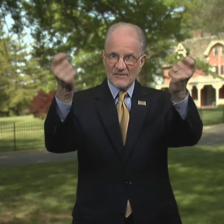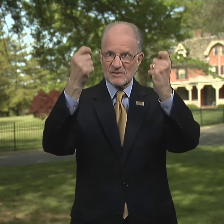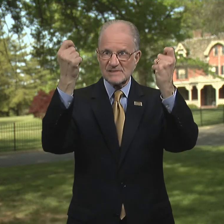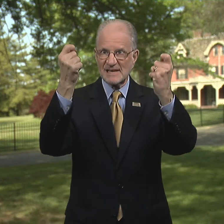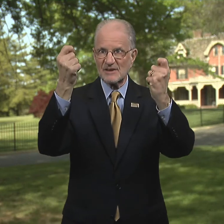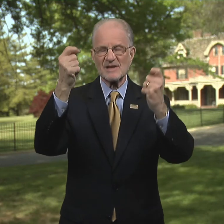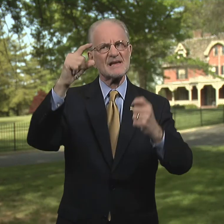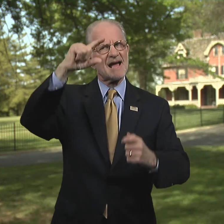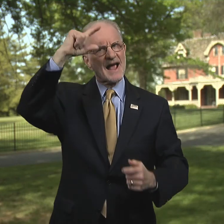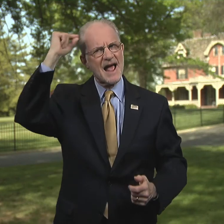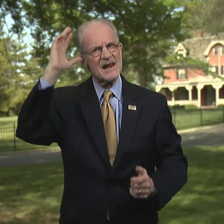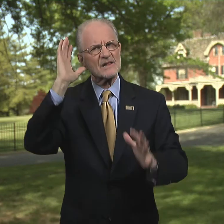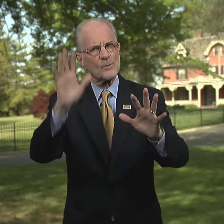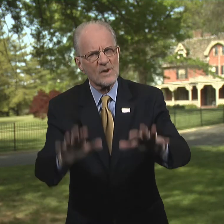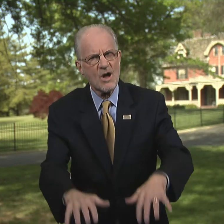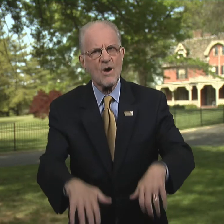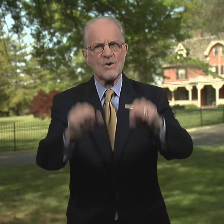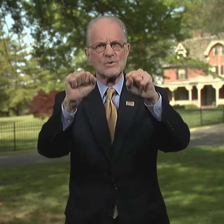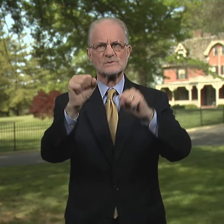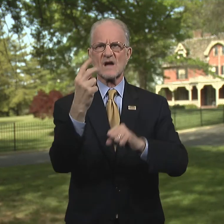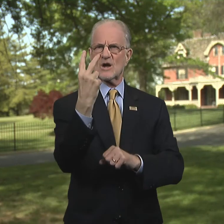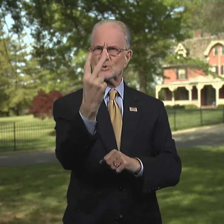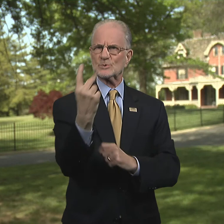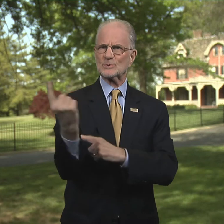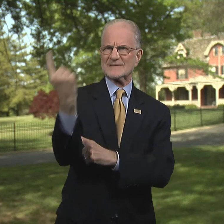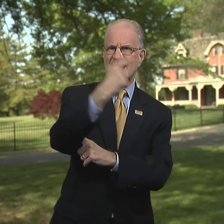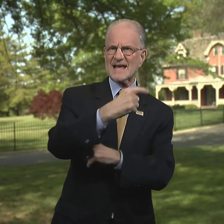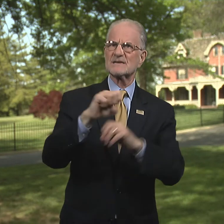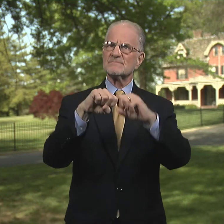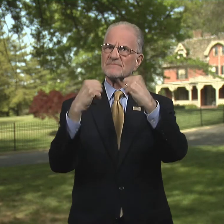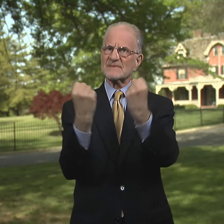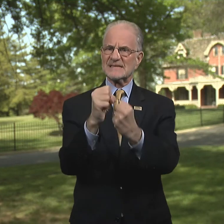Gallaudet will host a two-day symposium,